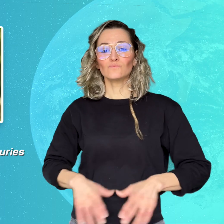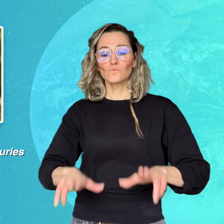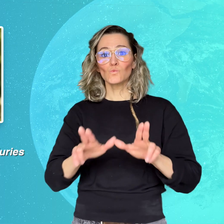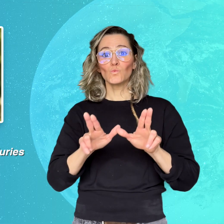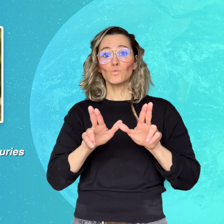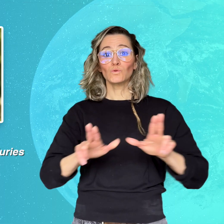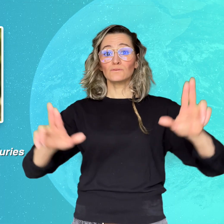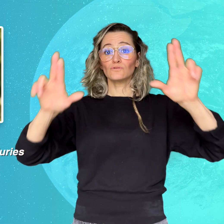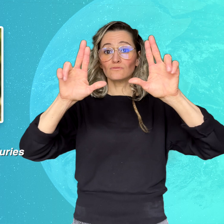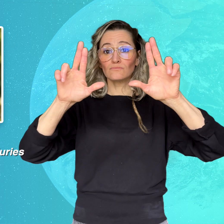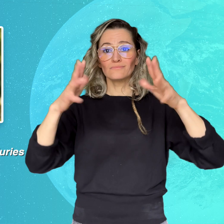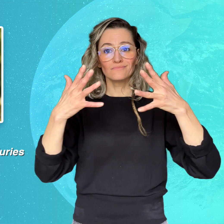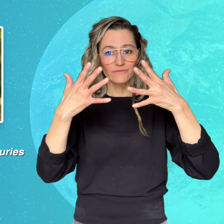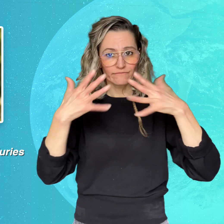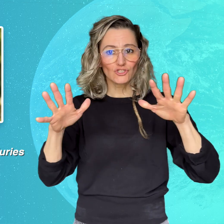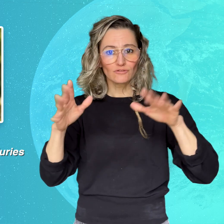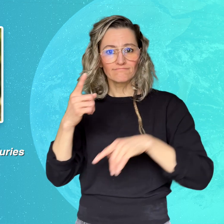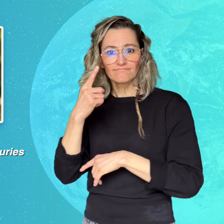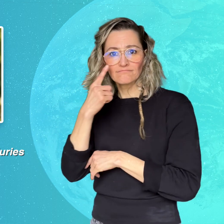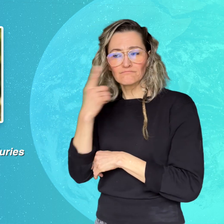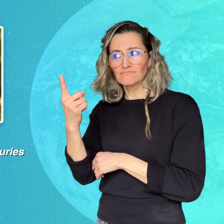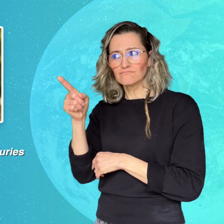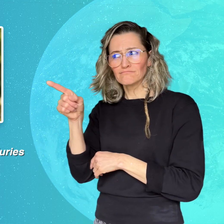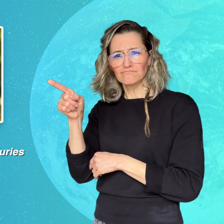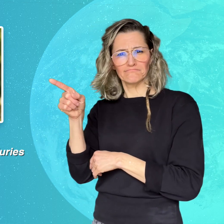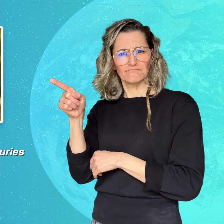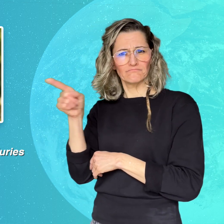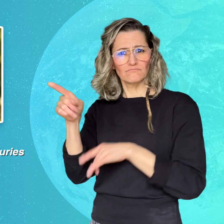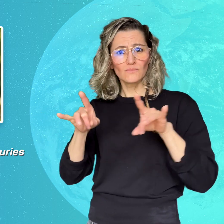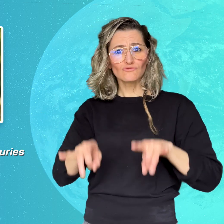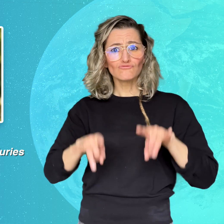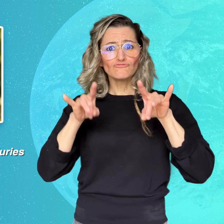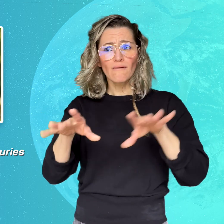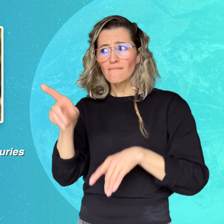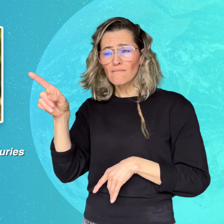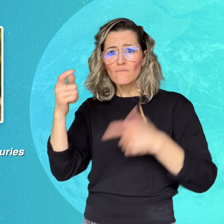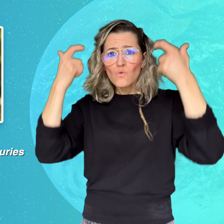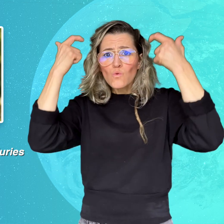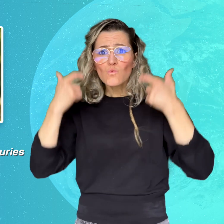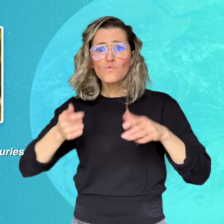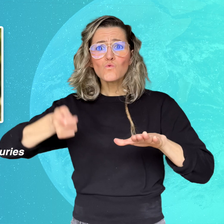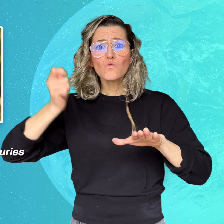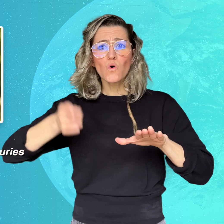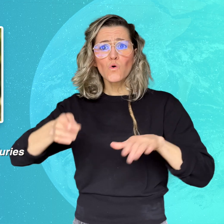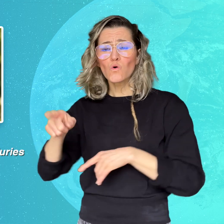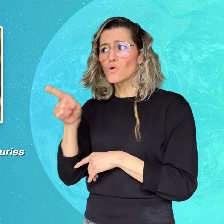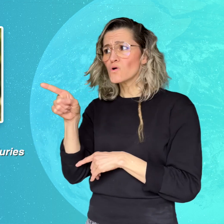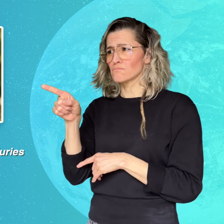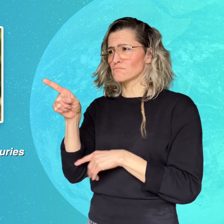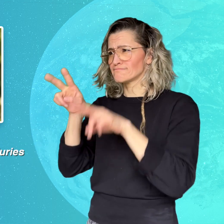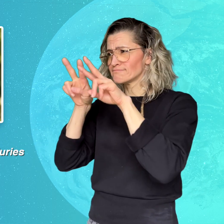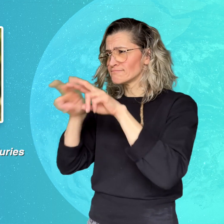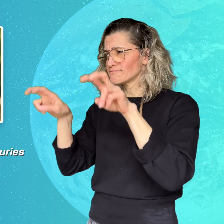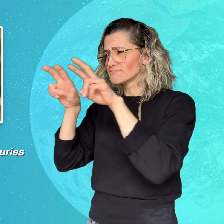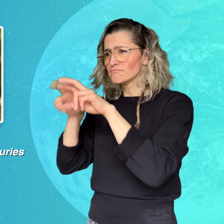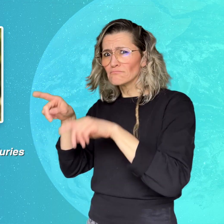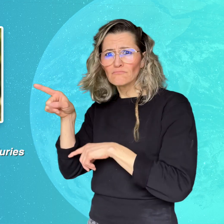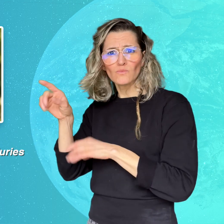The United Nations has also found the failure of Australian courts